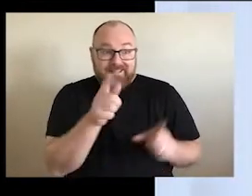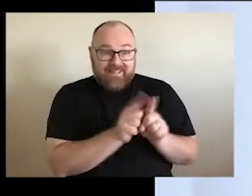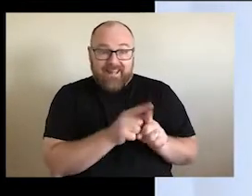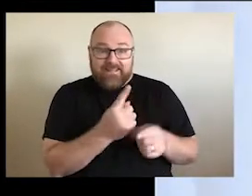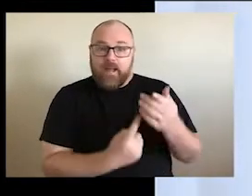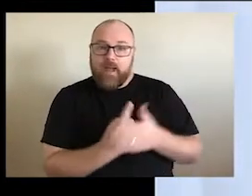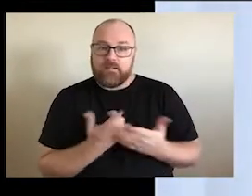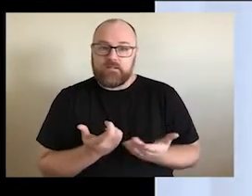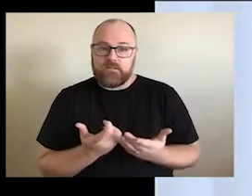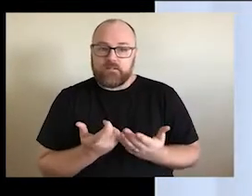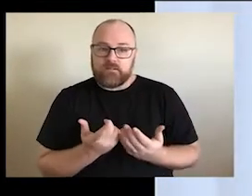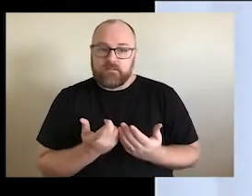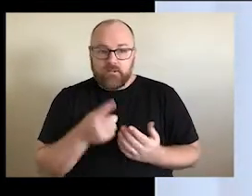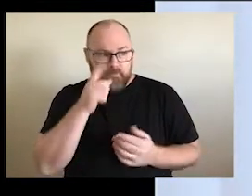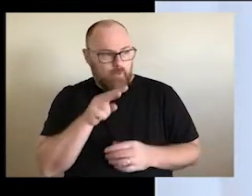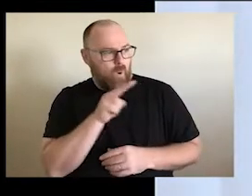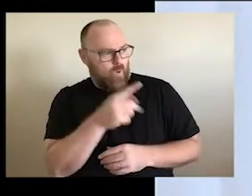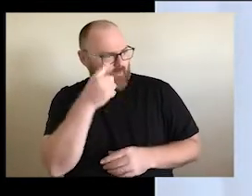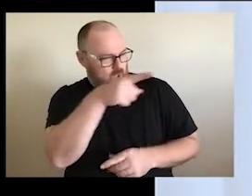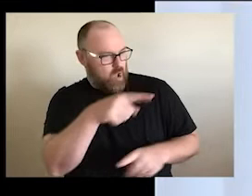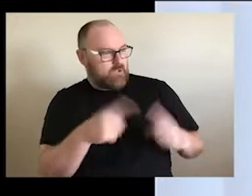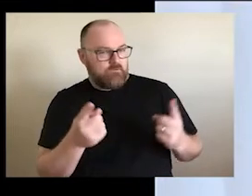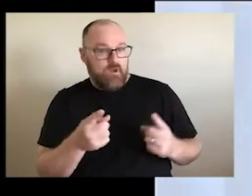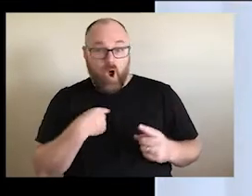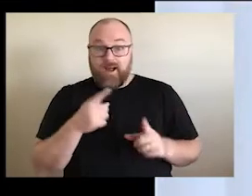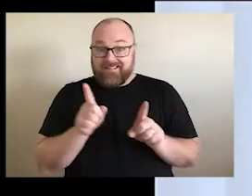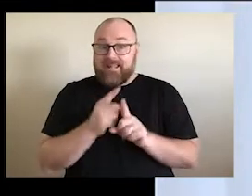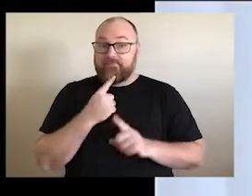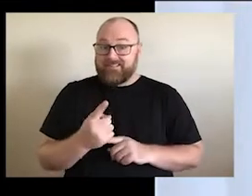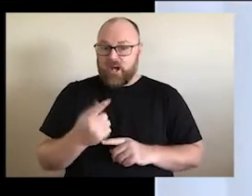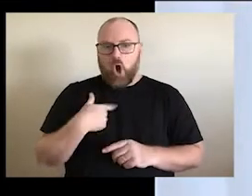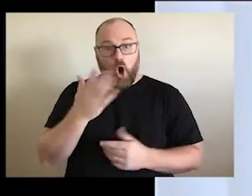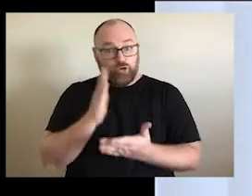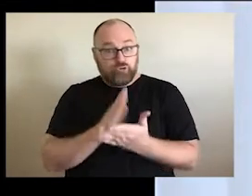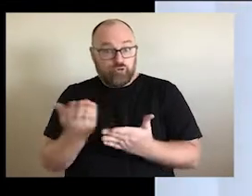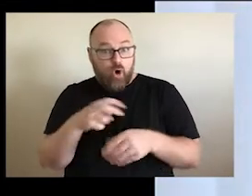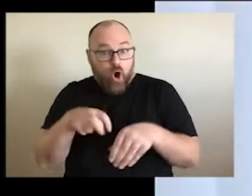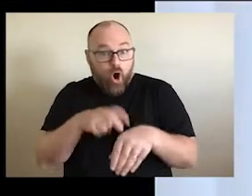exactly the same thing happens, and I've had said to me here, you're not really Irish because you